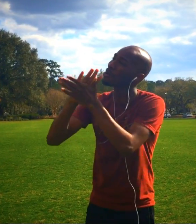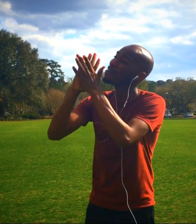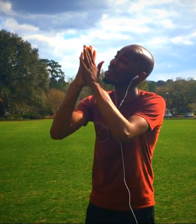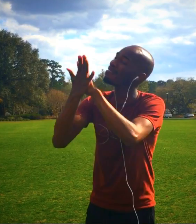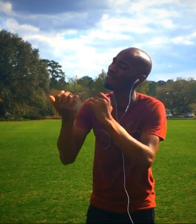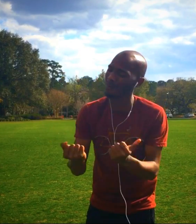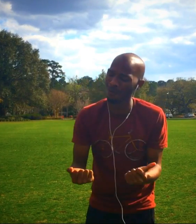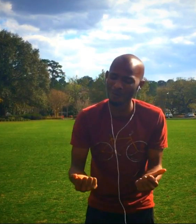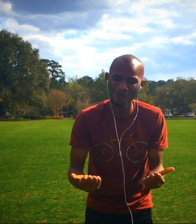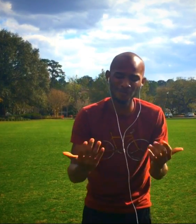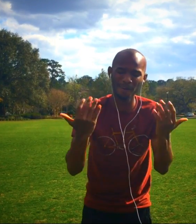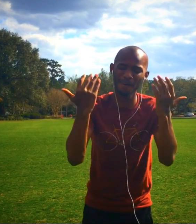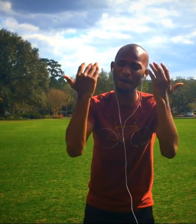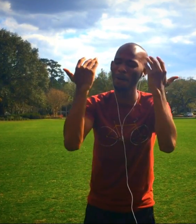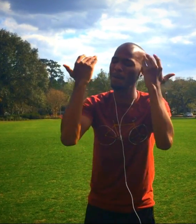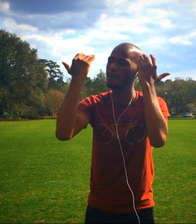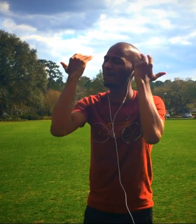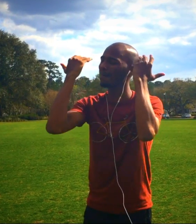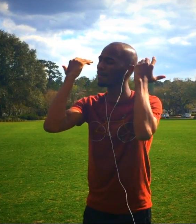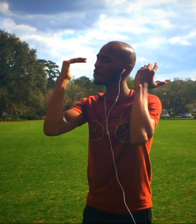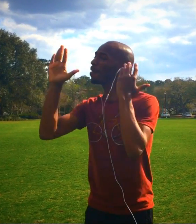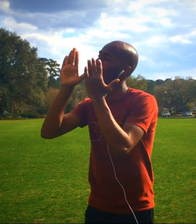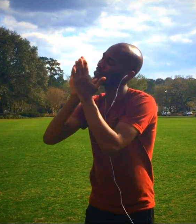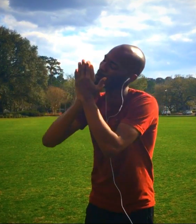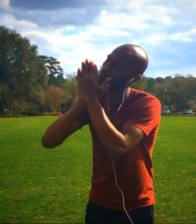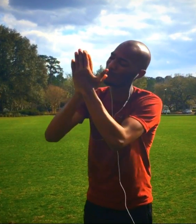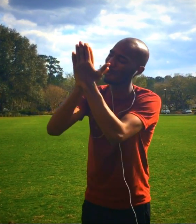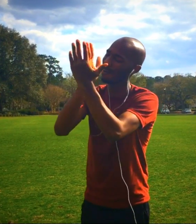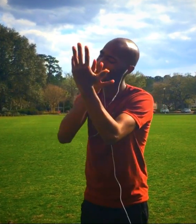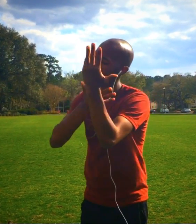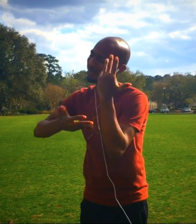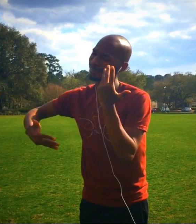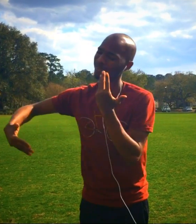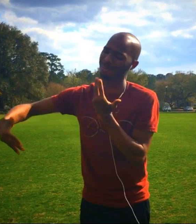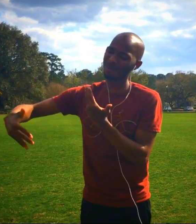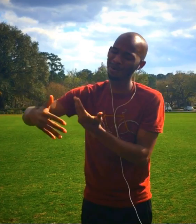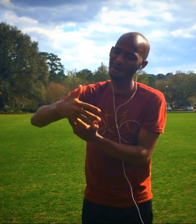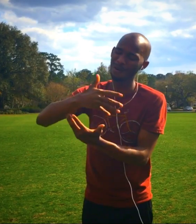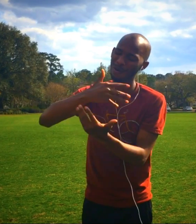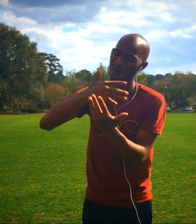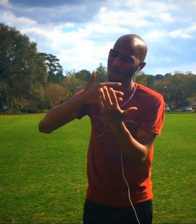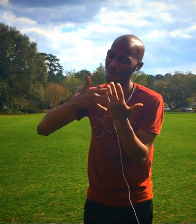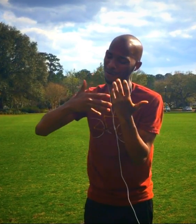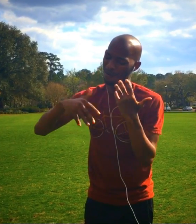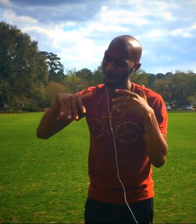To be overcome by Your presence, Lord